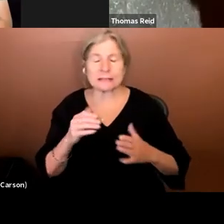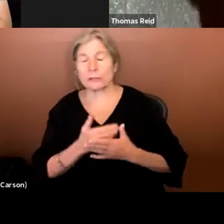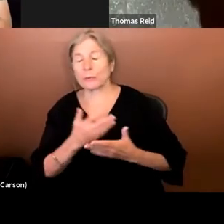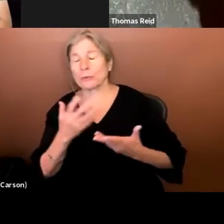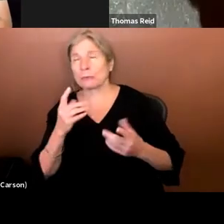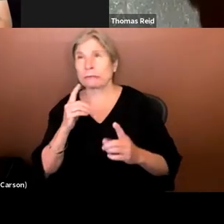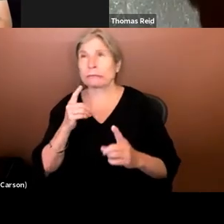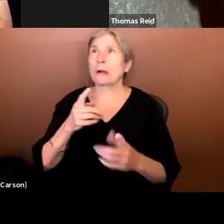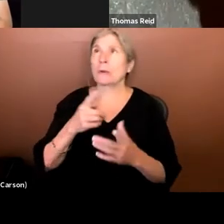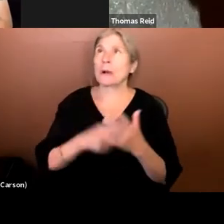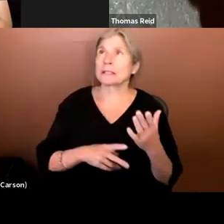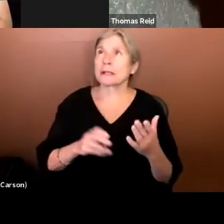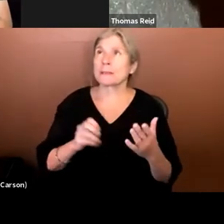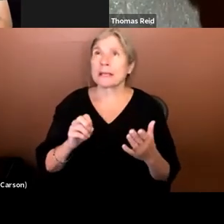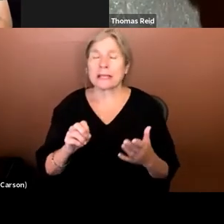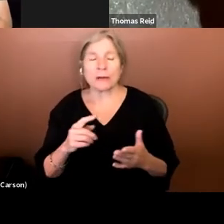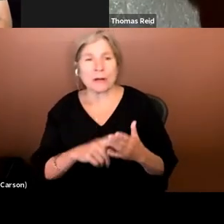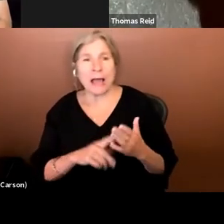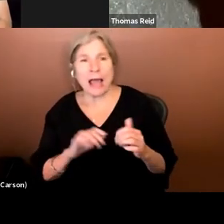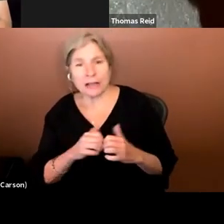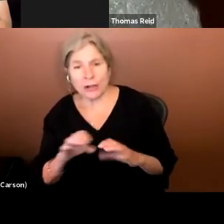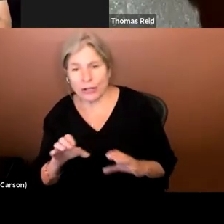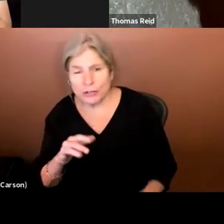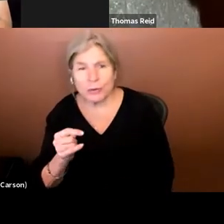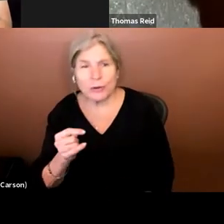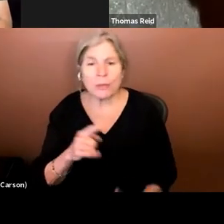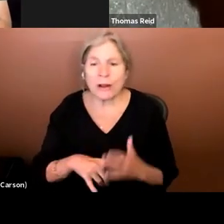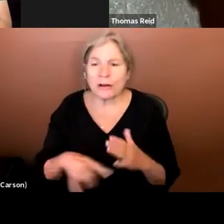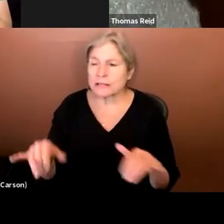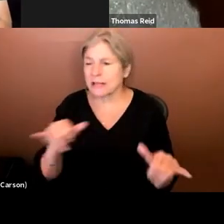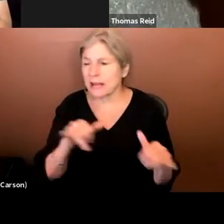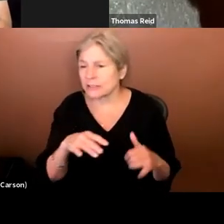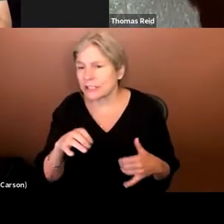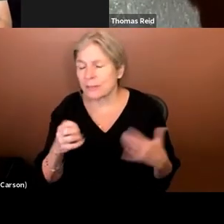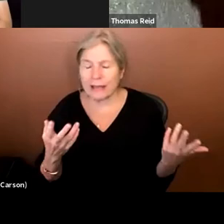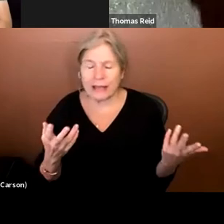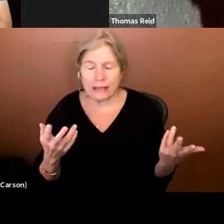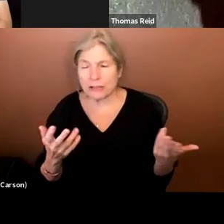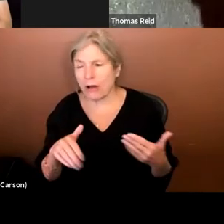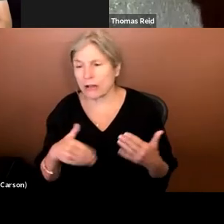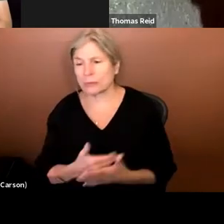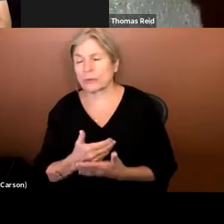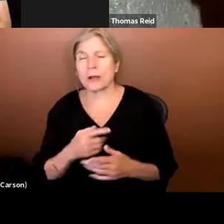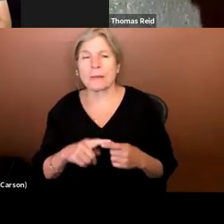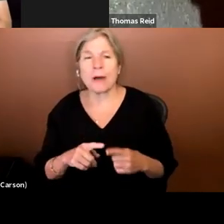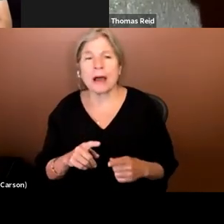How is it going to be done? What are the standards going to be ? That putting out some very clear and